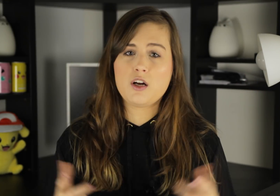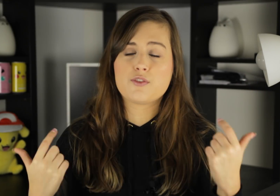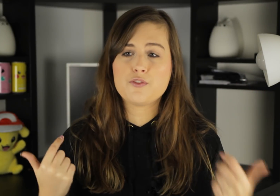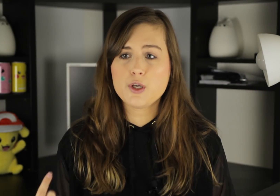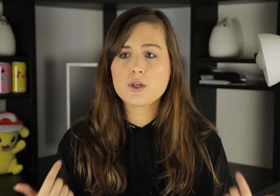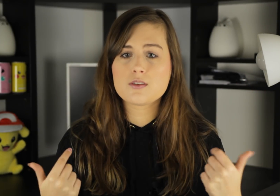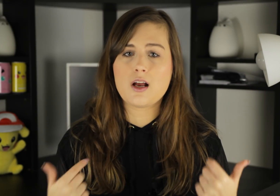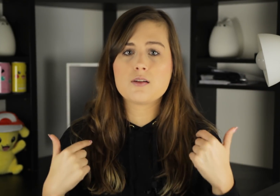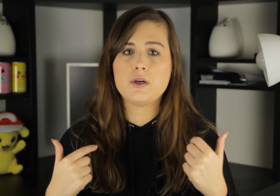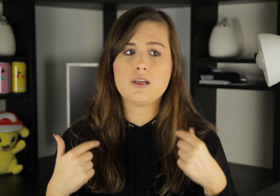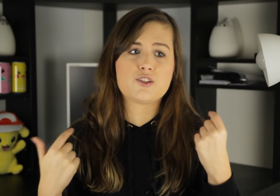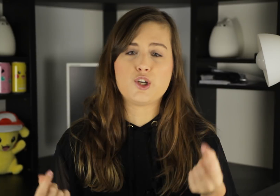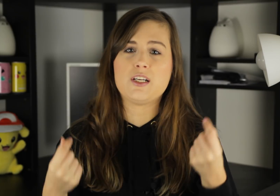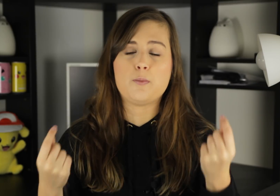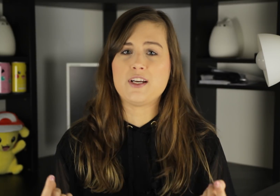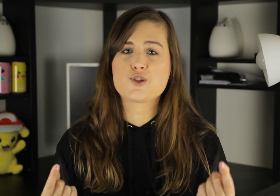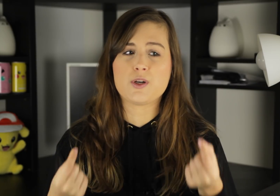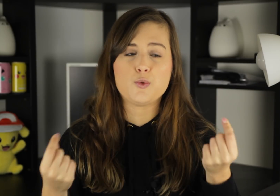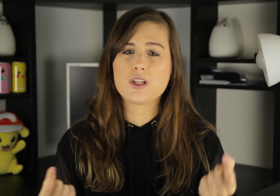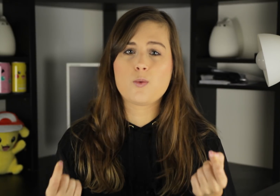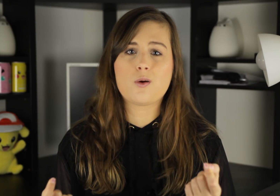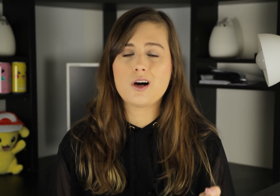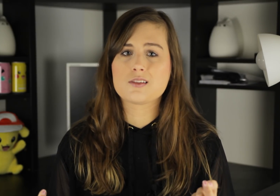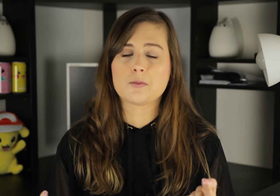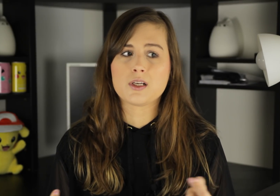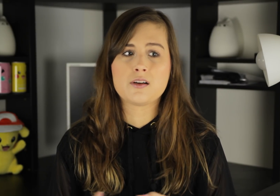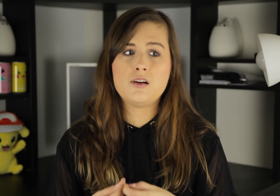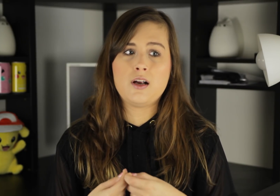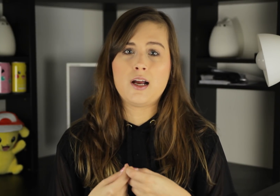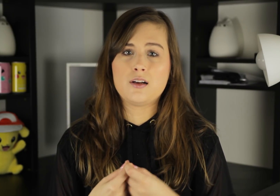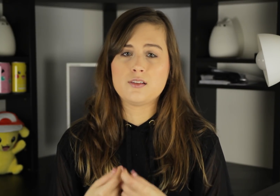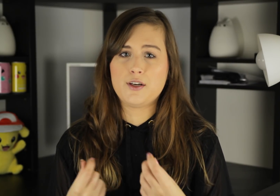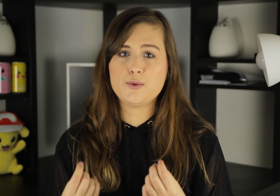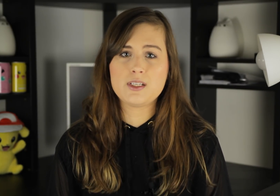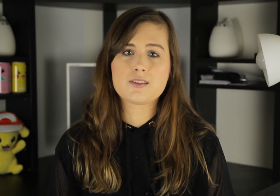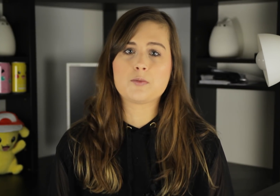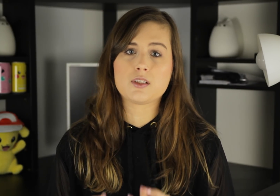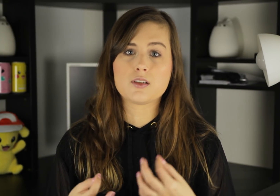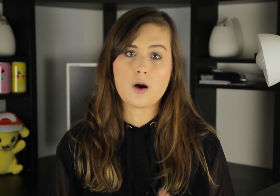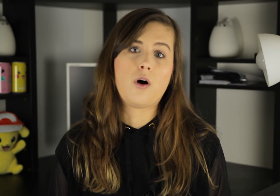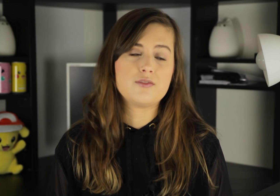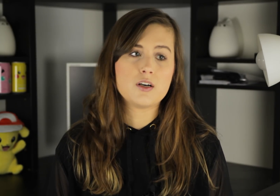But for viewers like me, it's good in a pinch when you really want to watch something, and you need something to go off of.